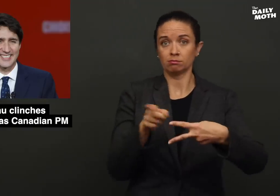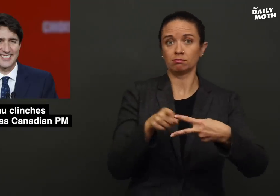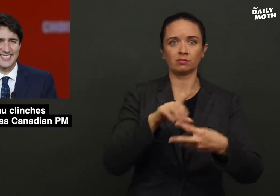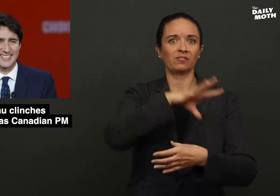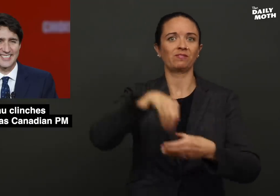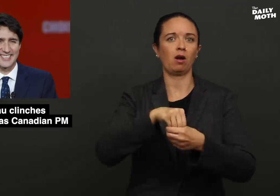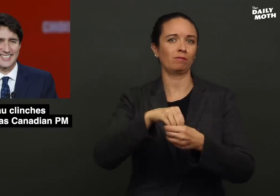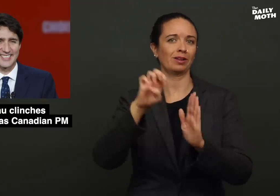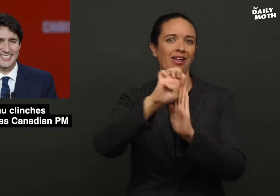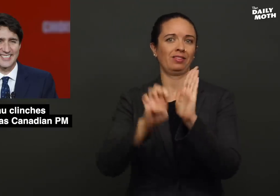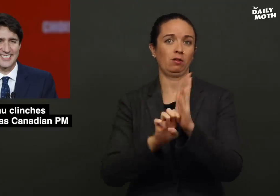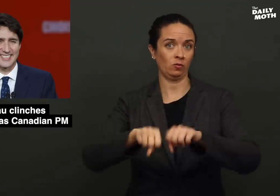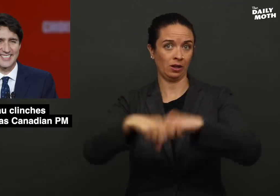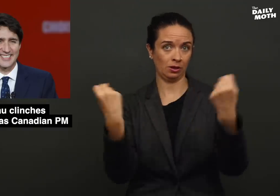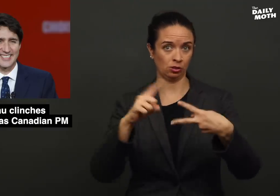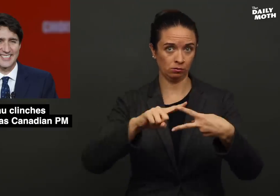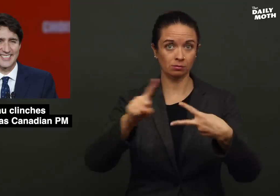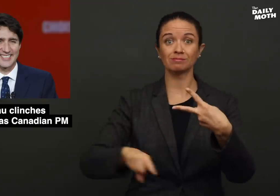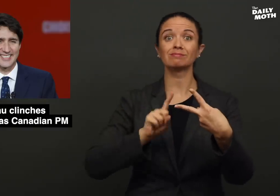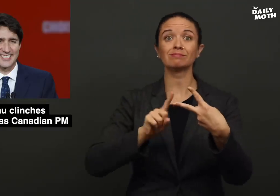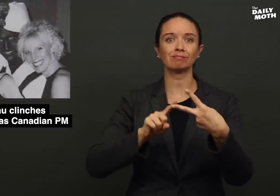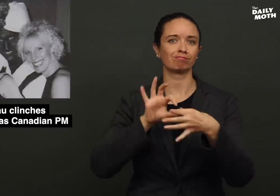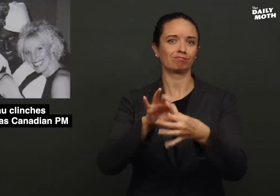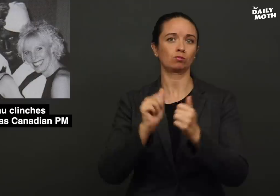one involving ethical violations and another about